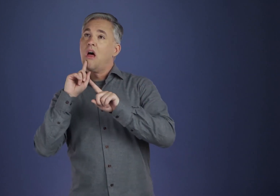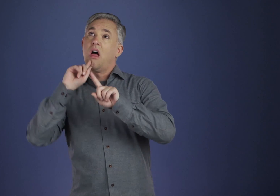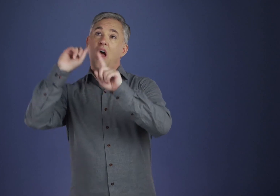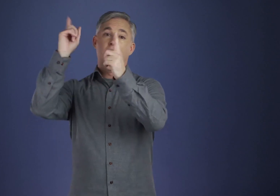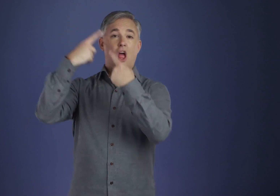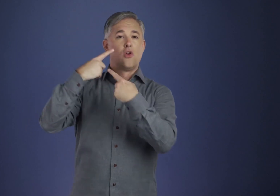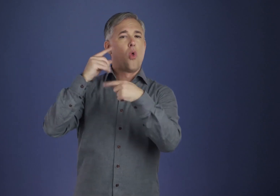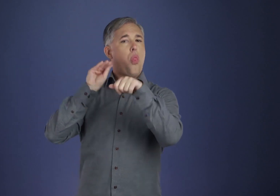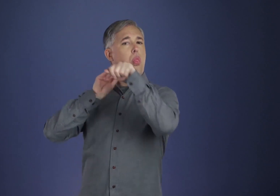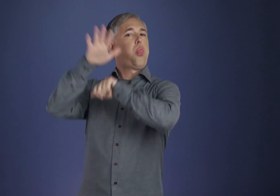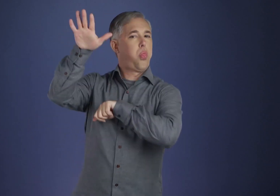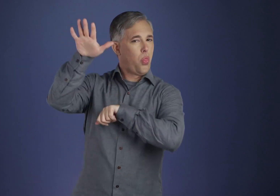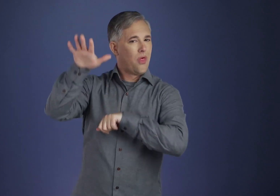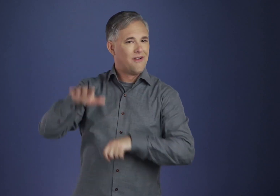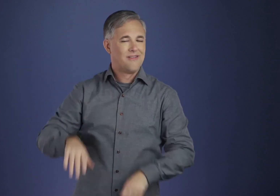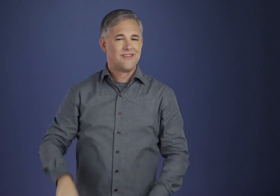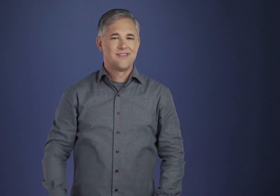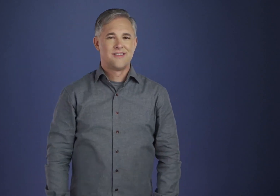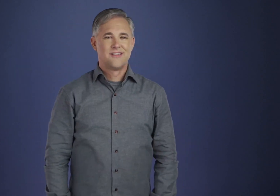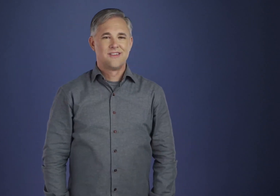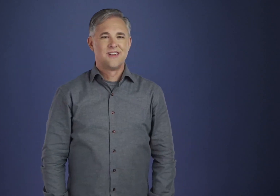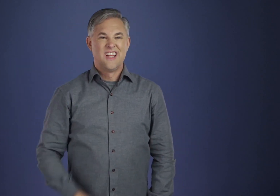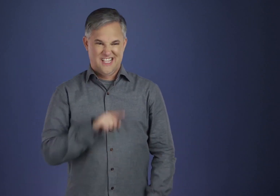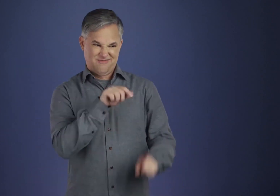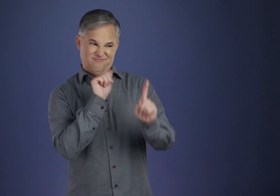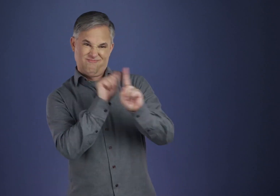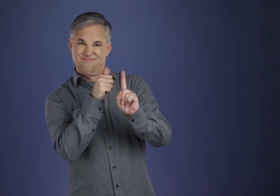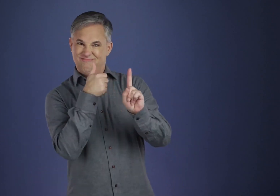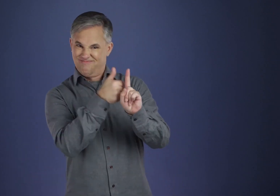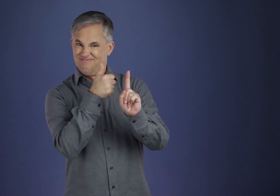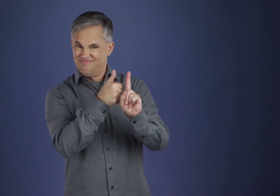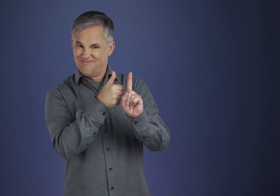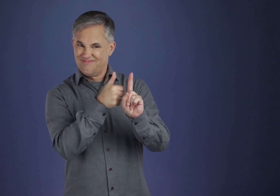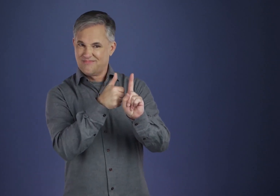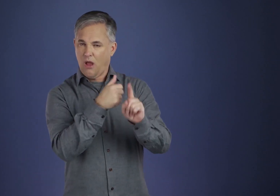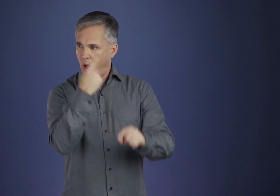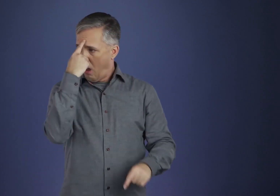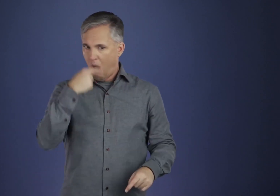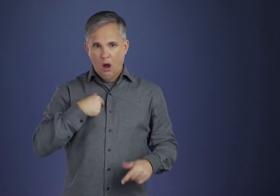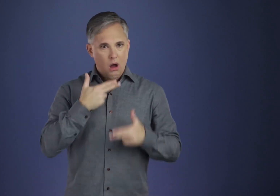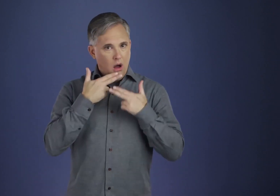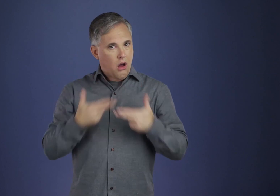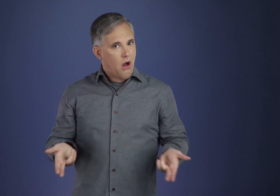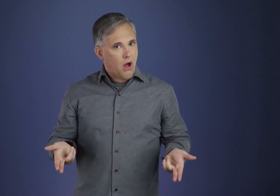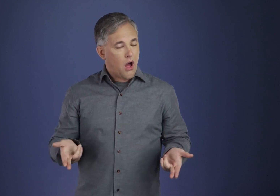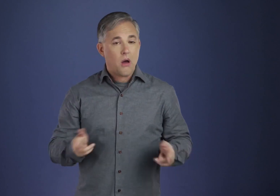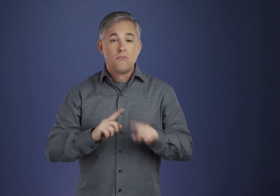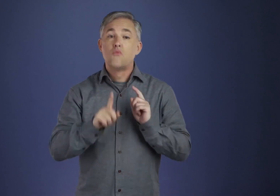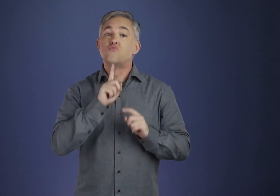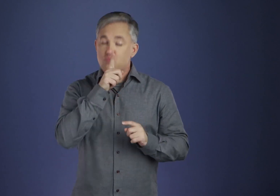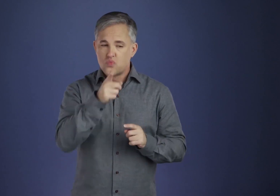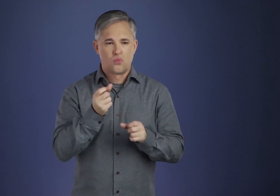We also fall into another similar temptation. We form ideas as to what we think God's will